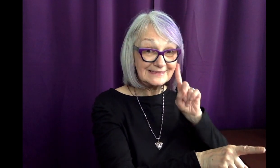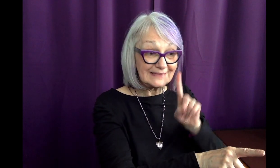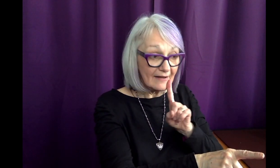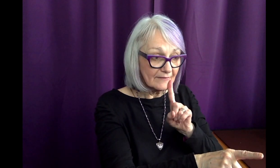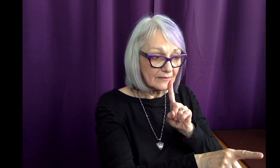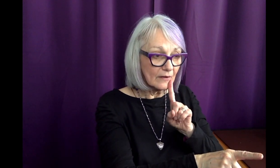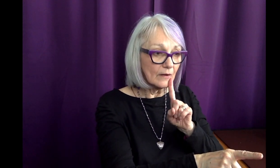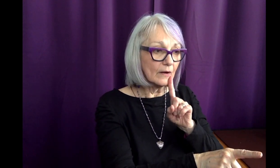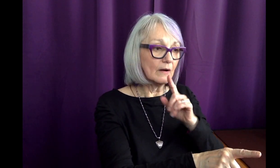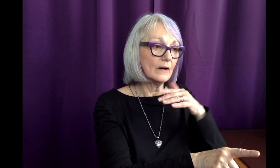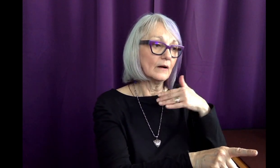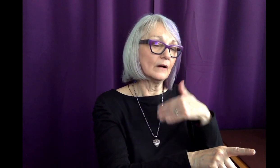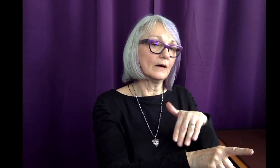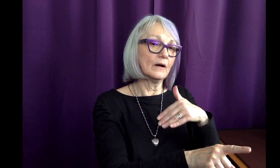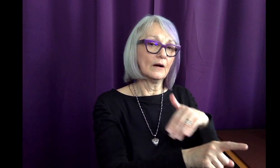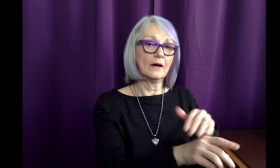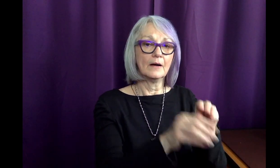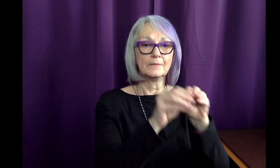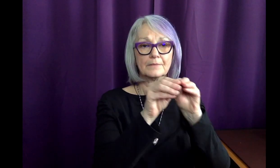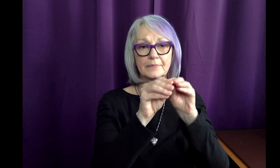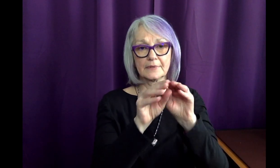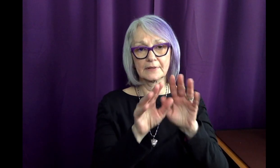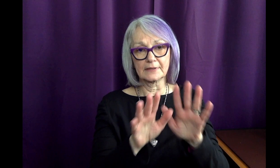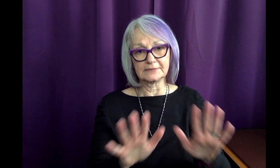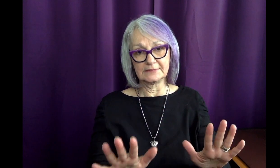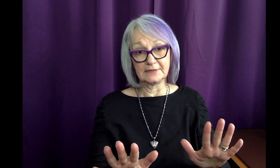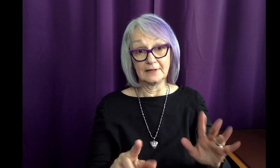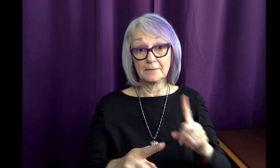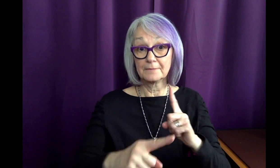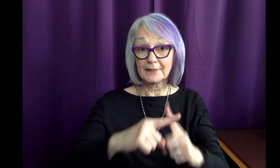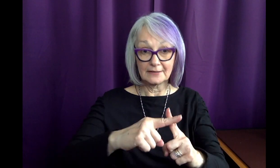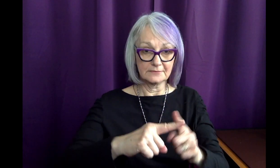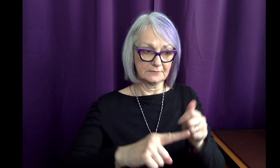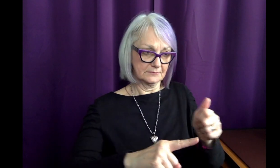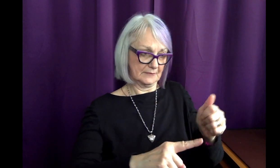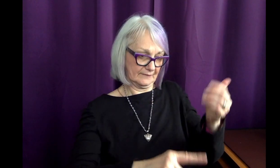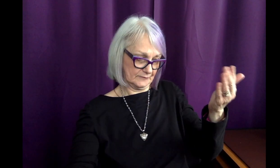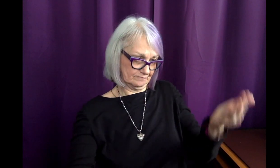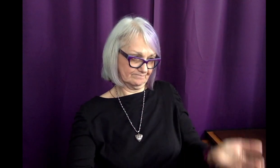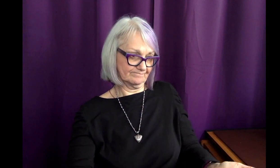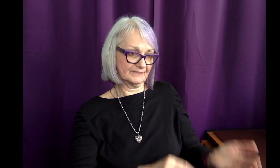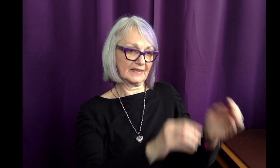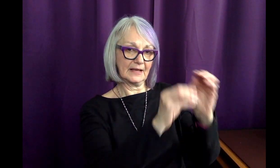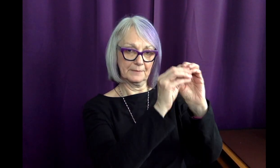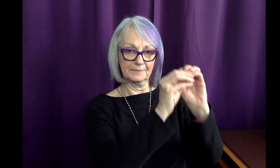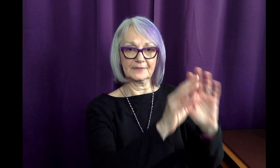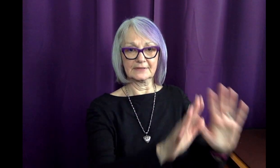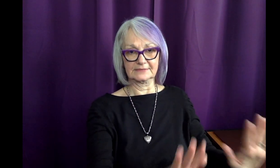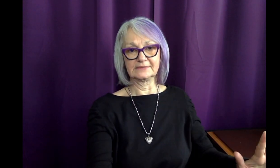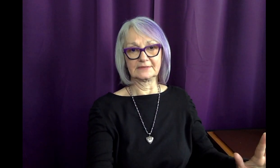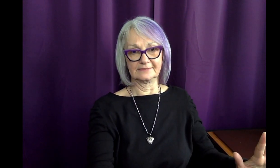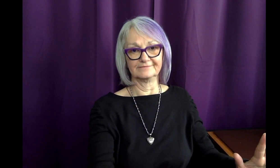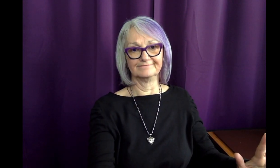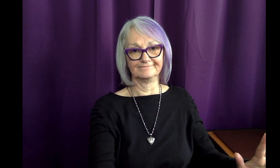they realized that being Deaf was truly a blessing...that Sarah herself was a blessing.